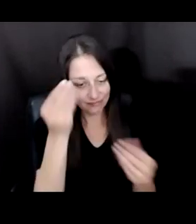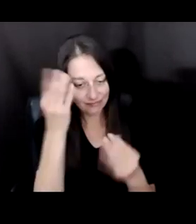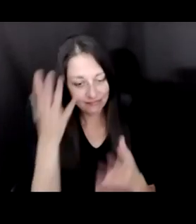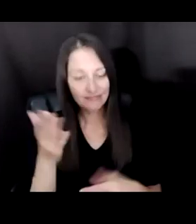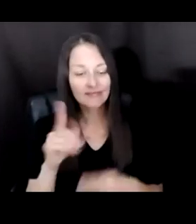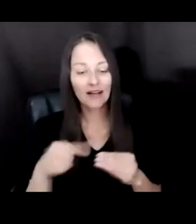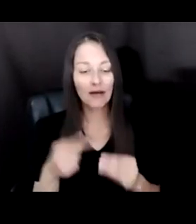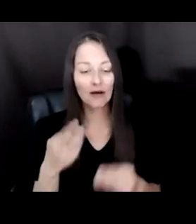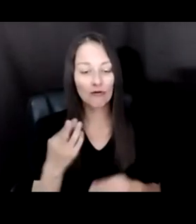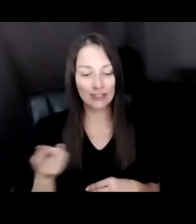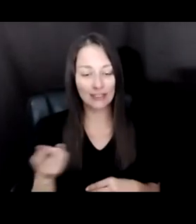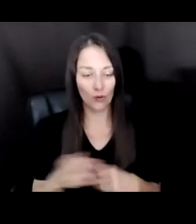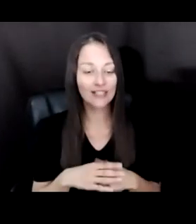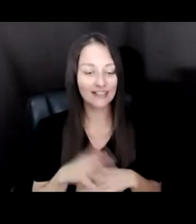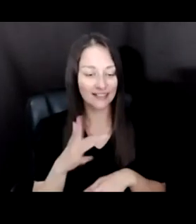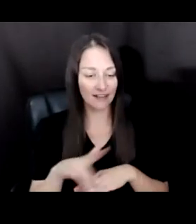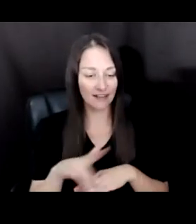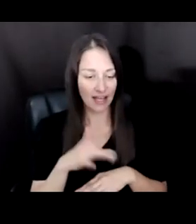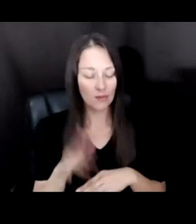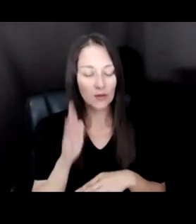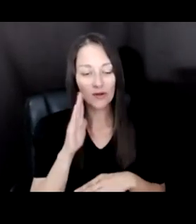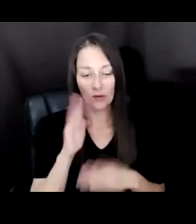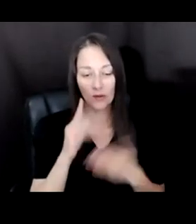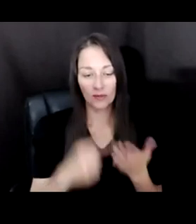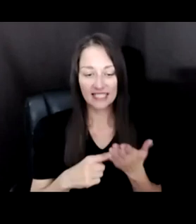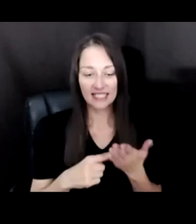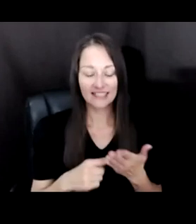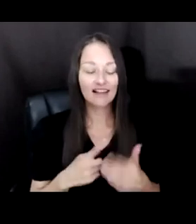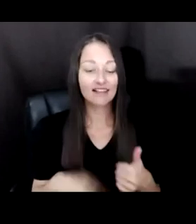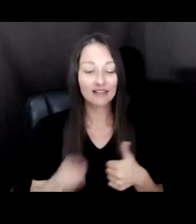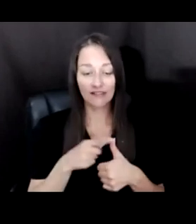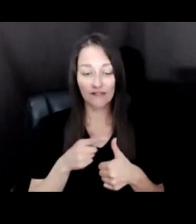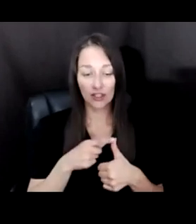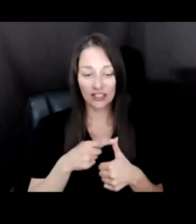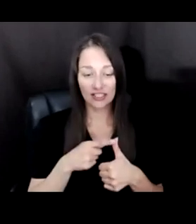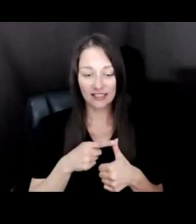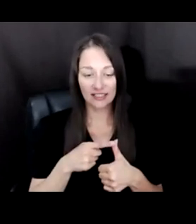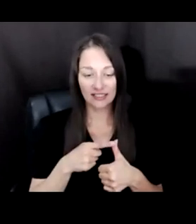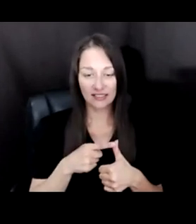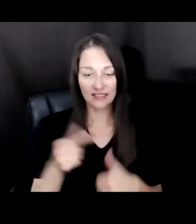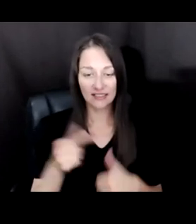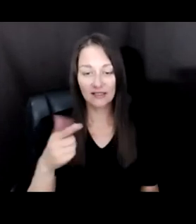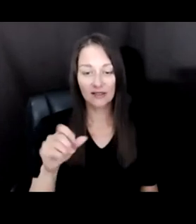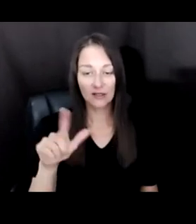THAT WILL, THAT WILL BE DISCUSSED. THE FIRST ONE WILL BE INTRODUCED BY GOLAN LEVIN AND IT'S CALLED